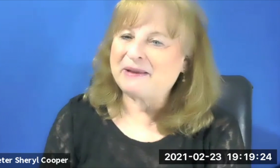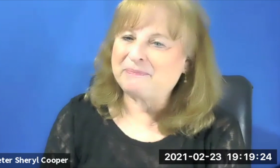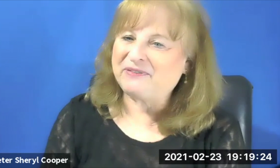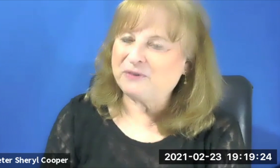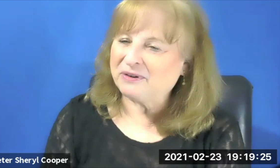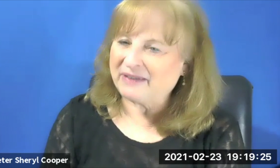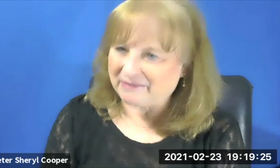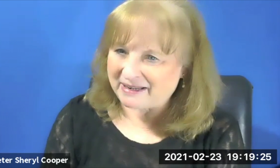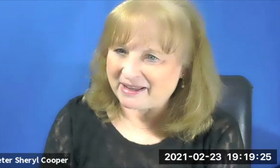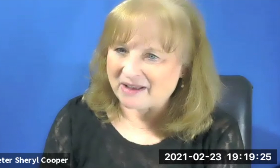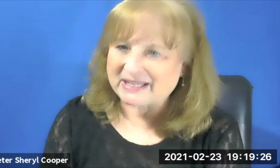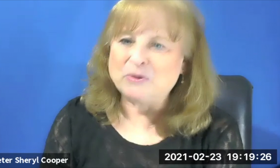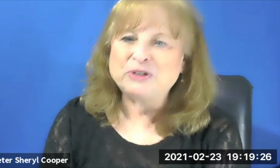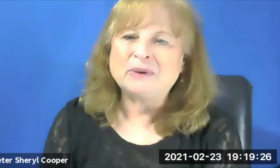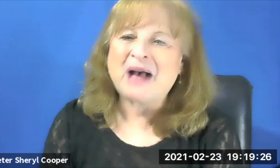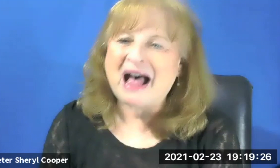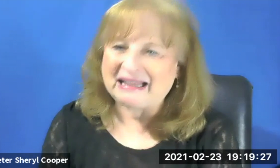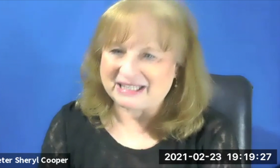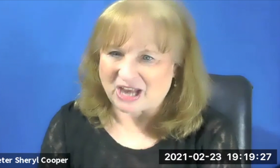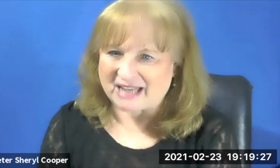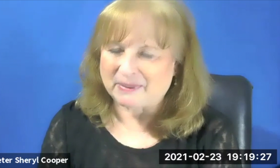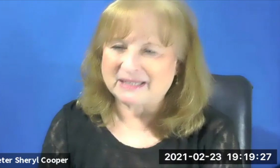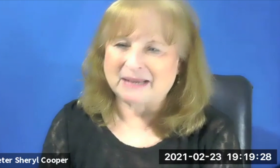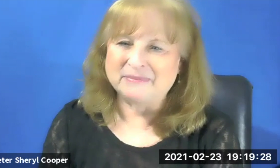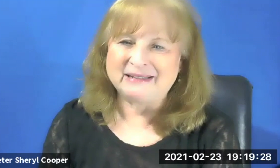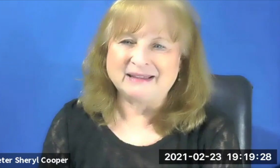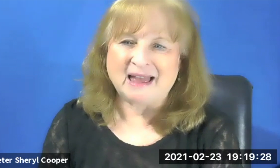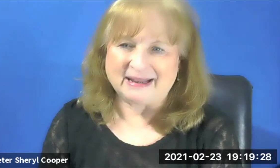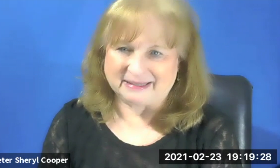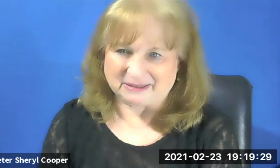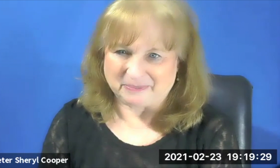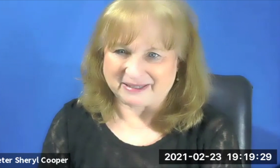But before anything else, I want to apologize because might lie a little bit.